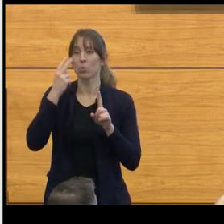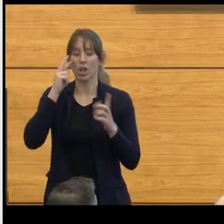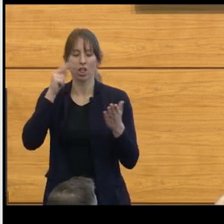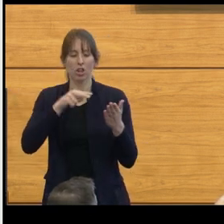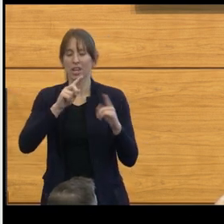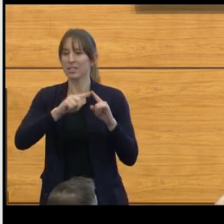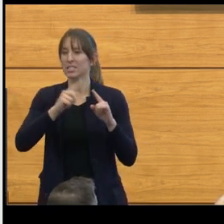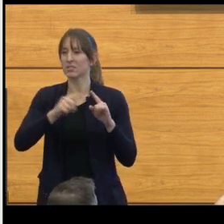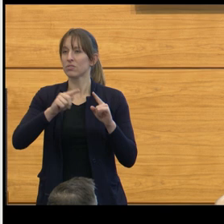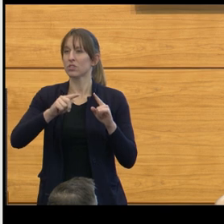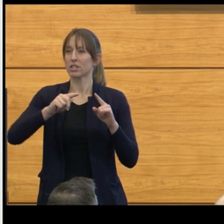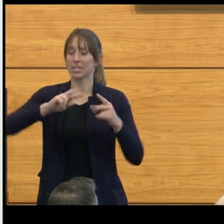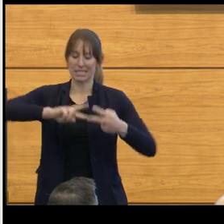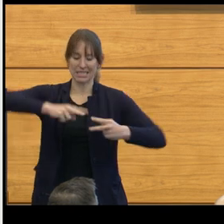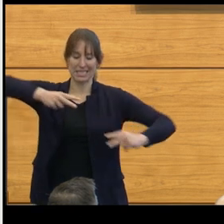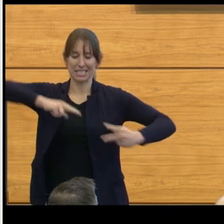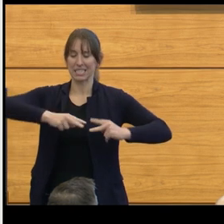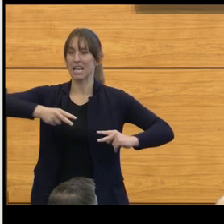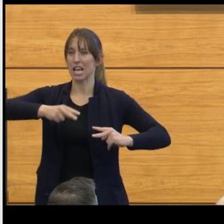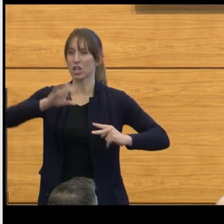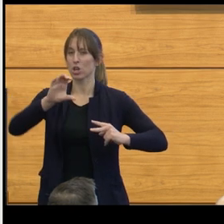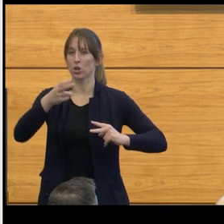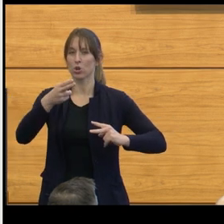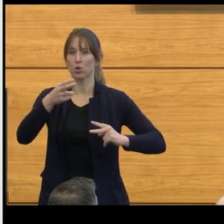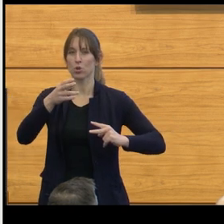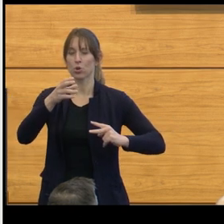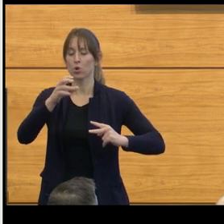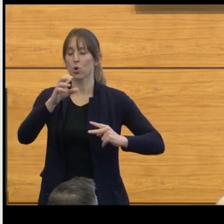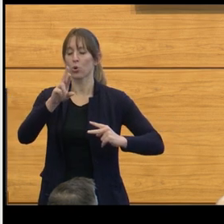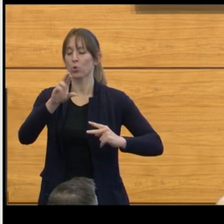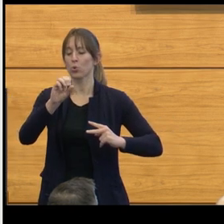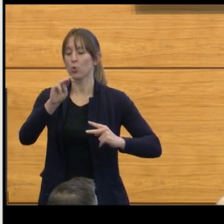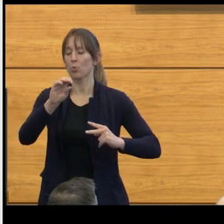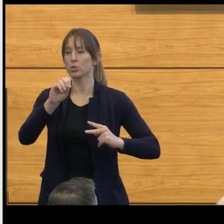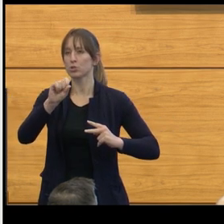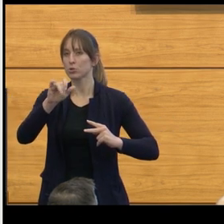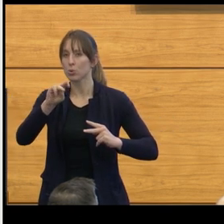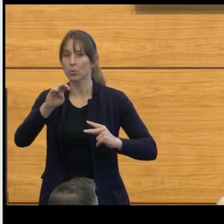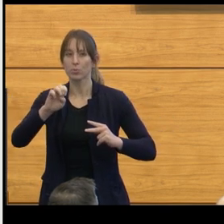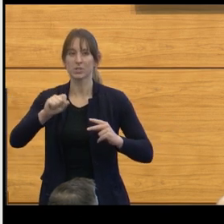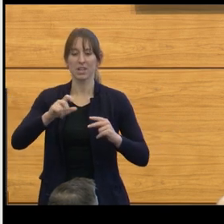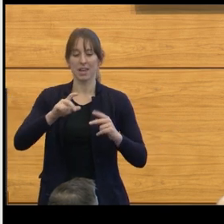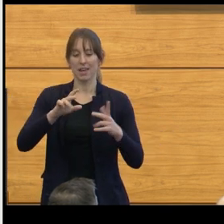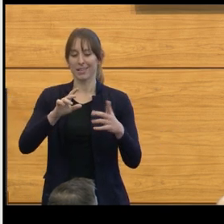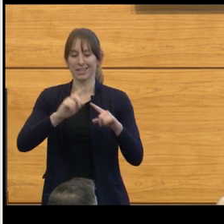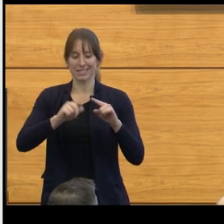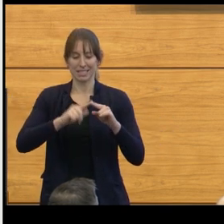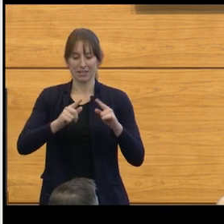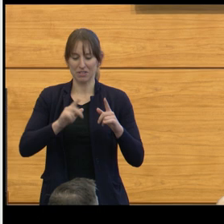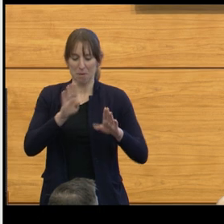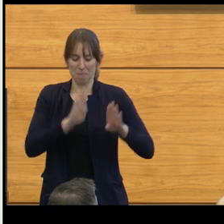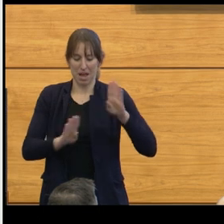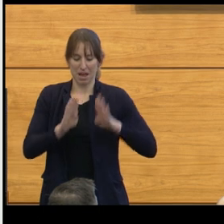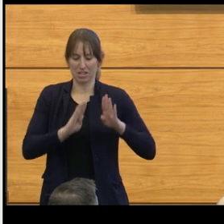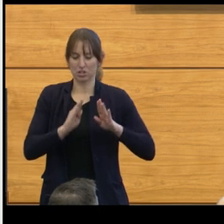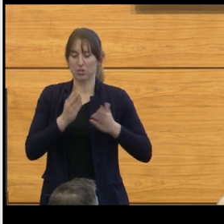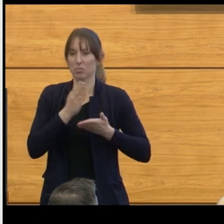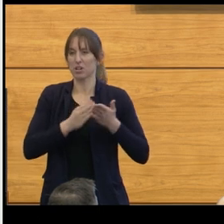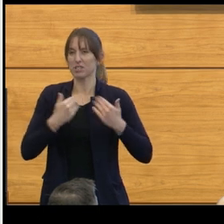and molecular changes that occur. And, again, before we used to look simply the histology,